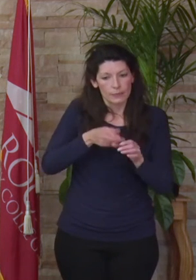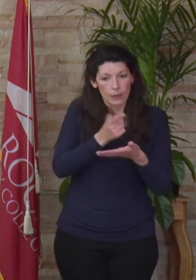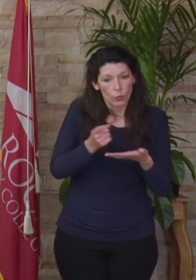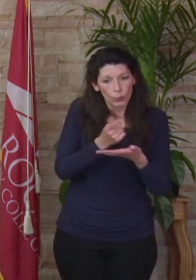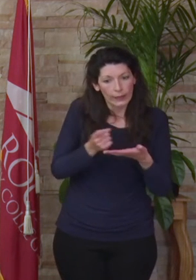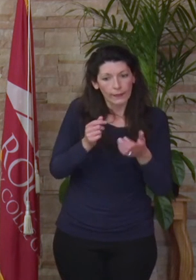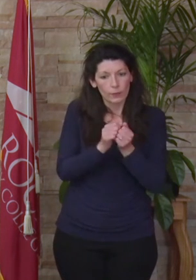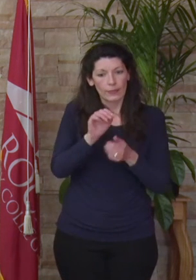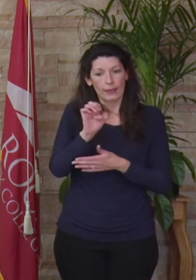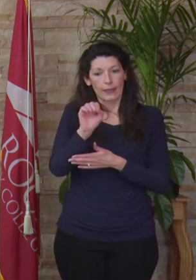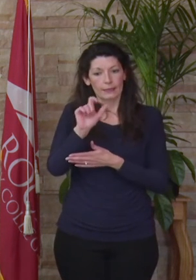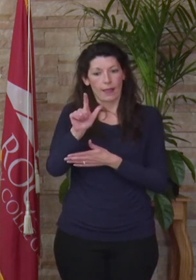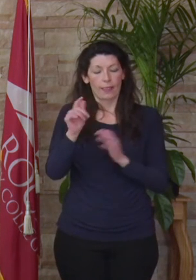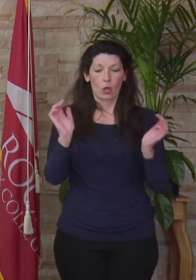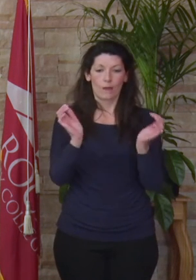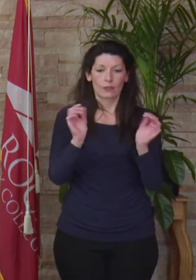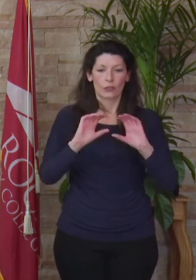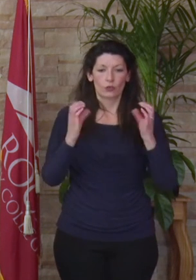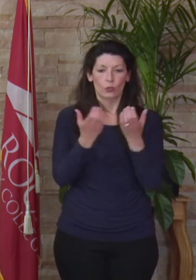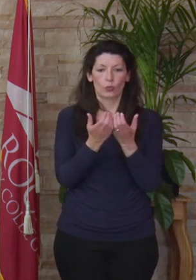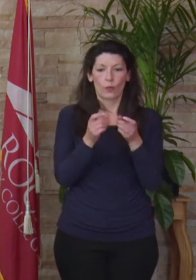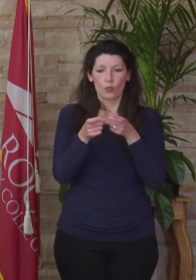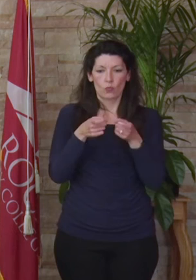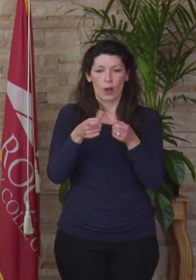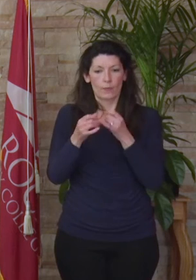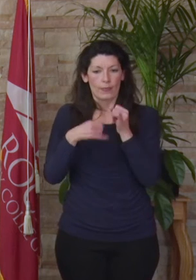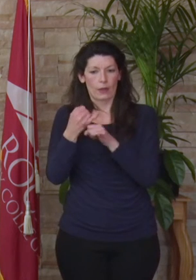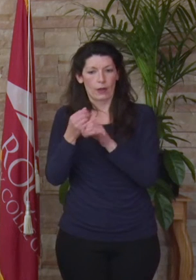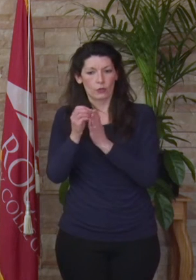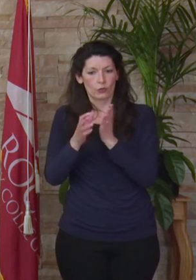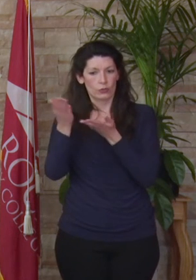in the ESL conversation group that is run by international student services and programs.